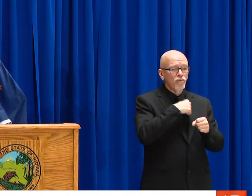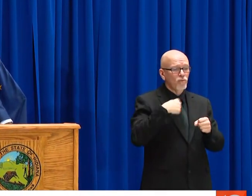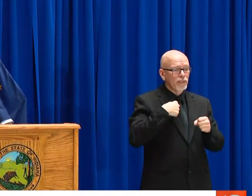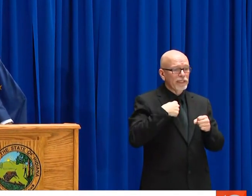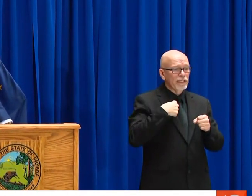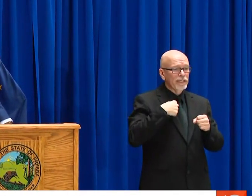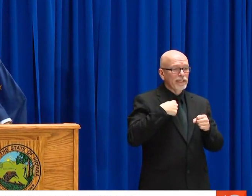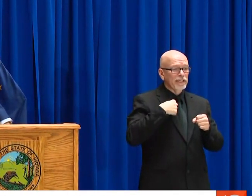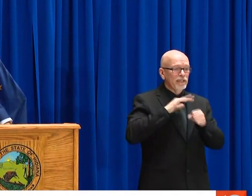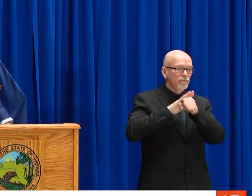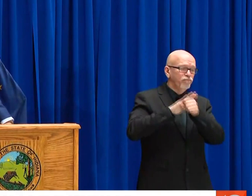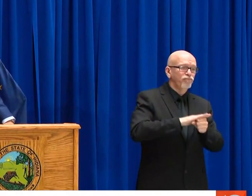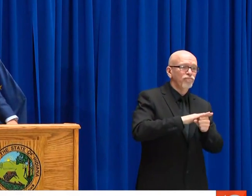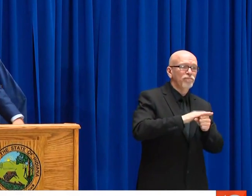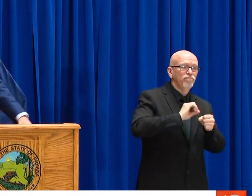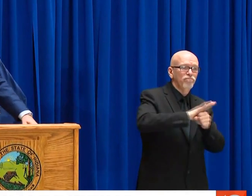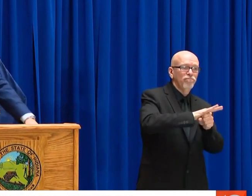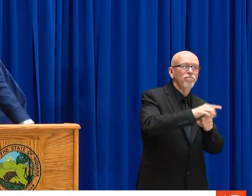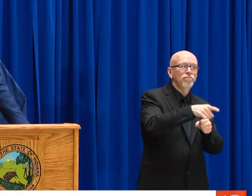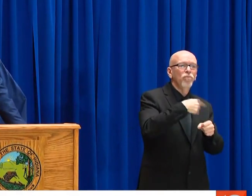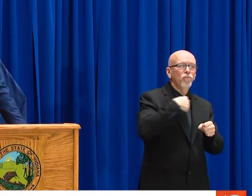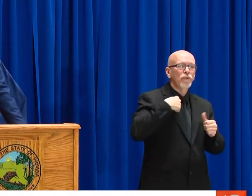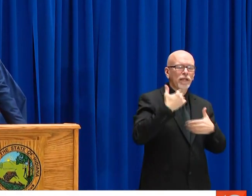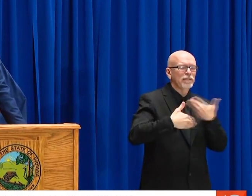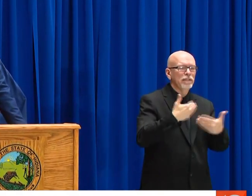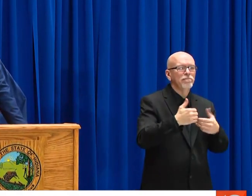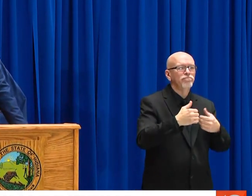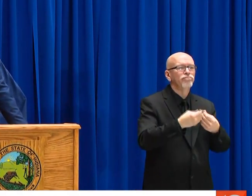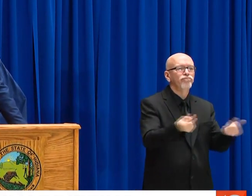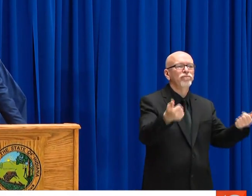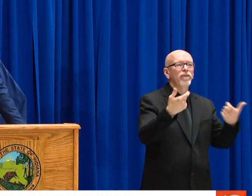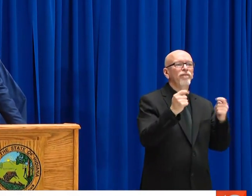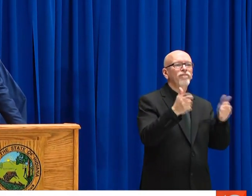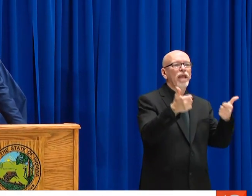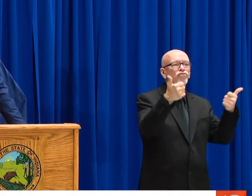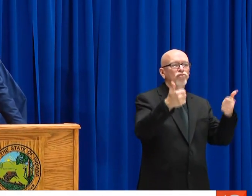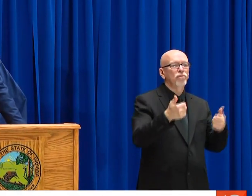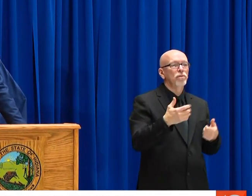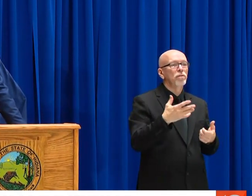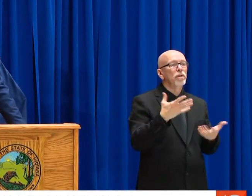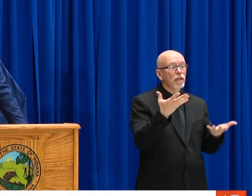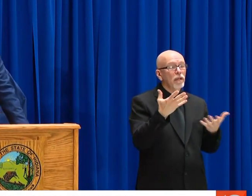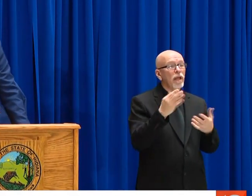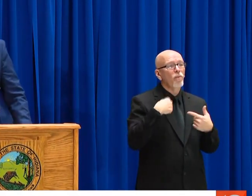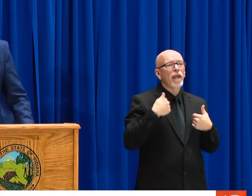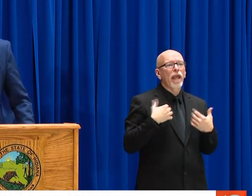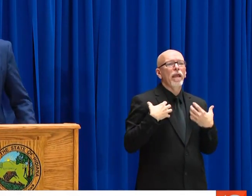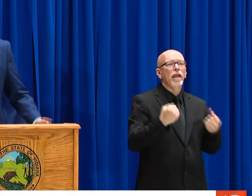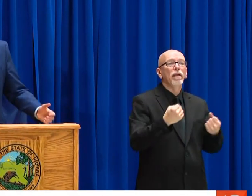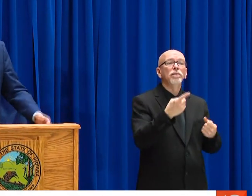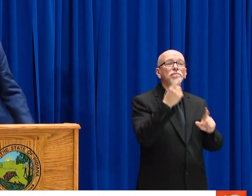ARE THAT WAS TAKEN YESTERDAY IS TO TRY TO GET US TO THE OTHER SIDE AS FAST AS WE CAN, WHILE